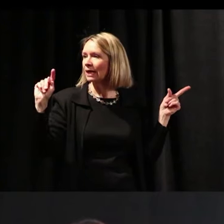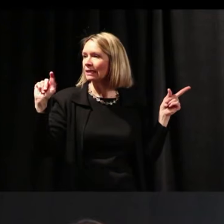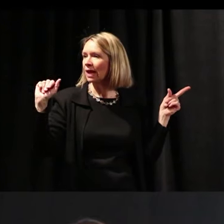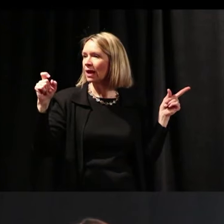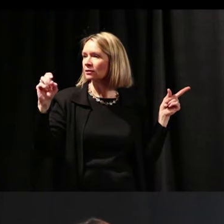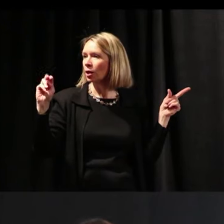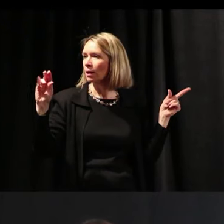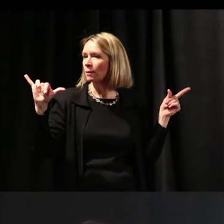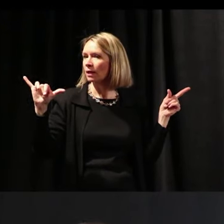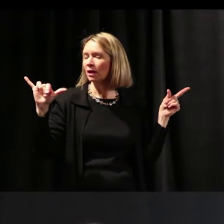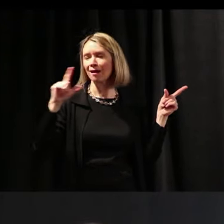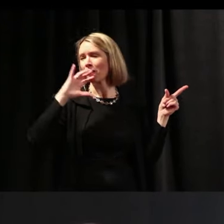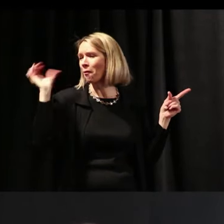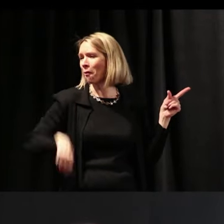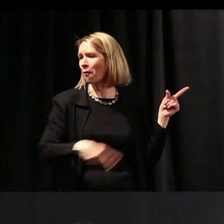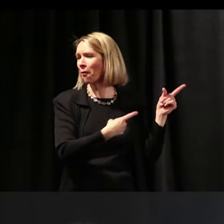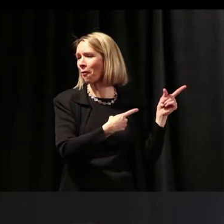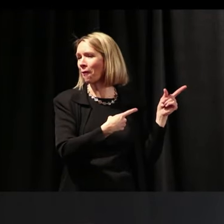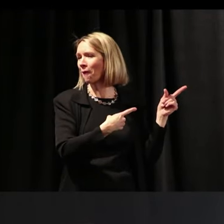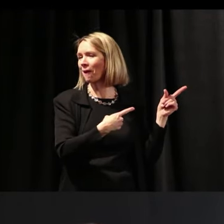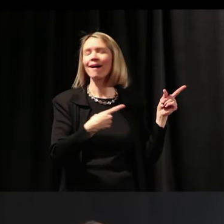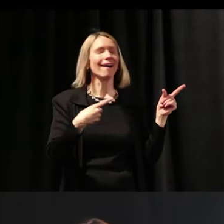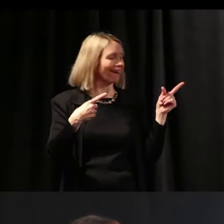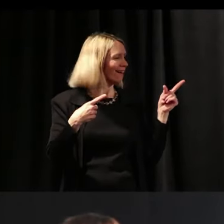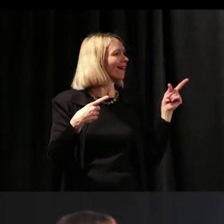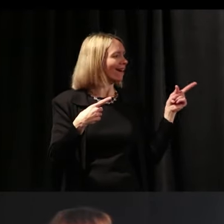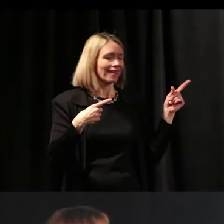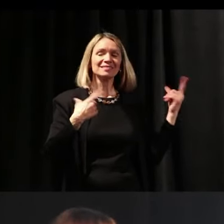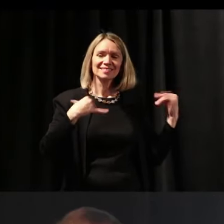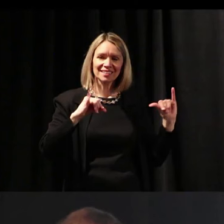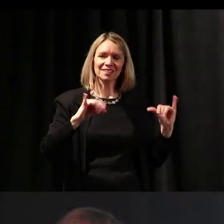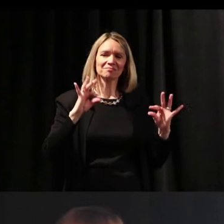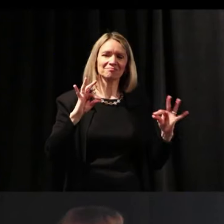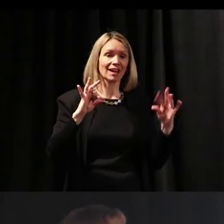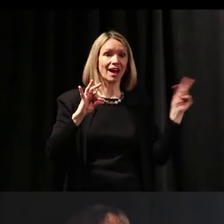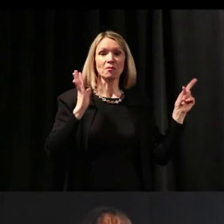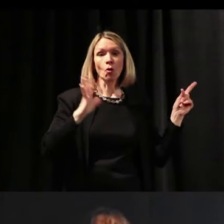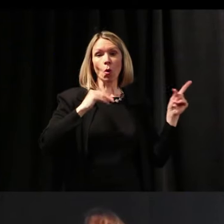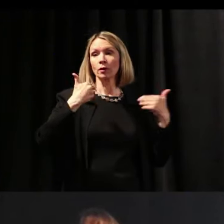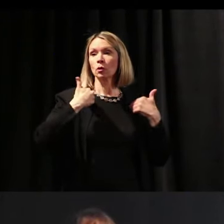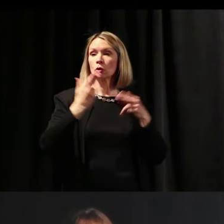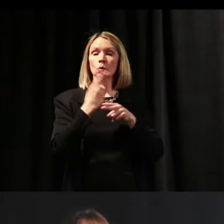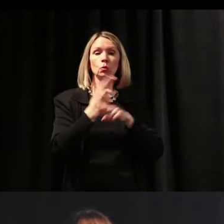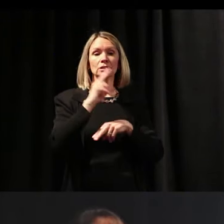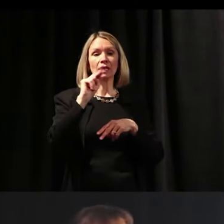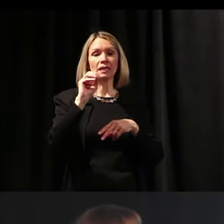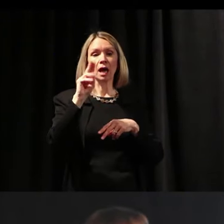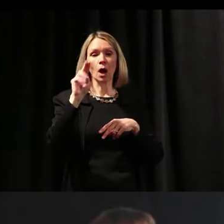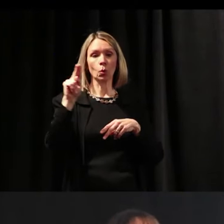It's as old as the hills but it's new now. Back in the old days, we used to use nouns,